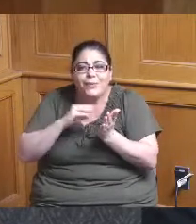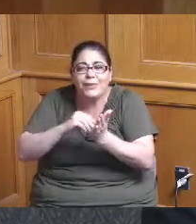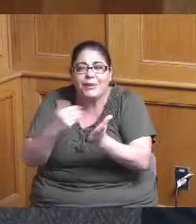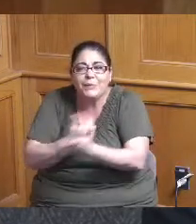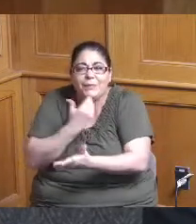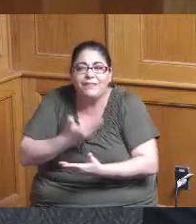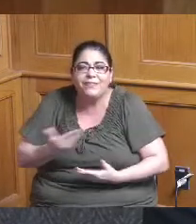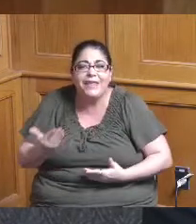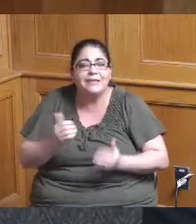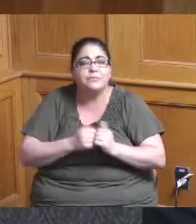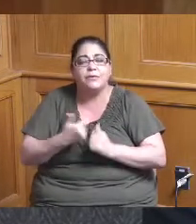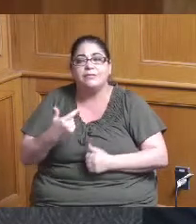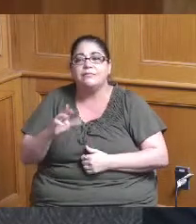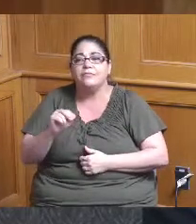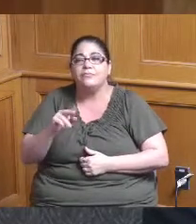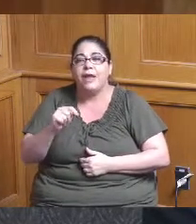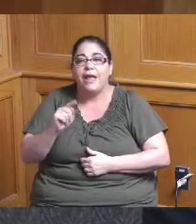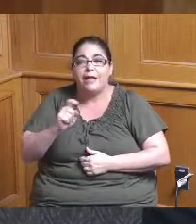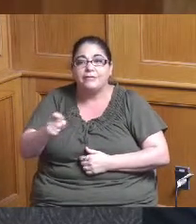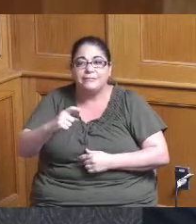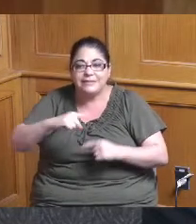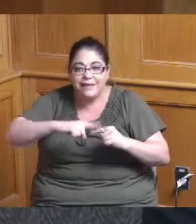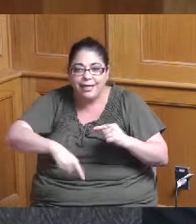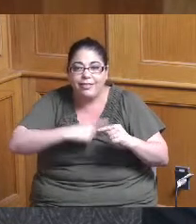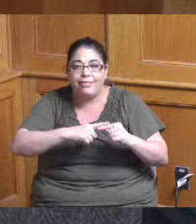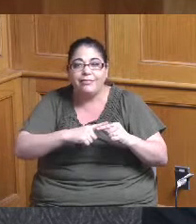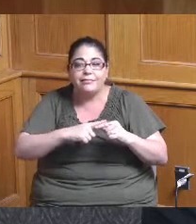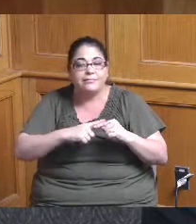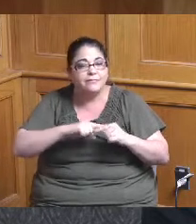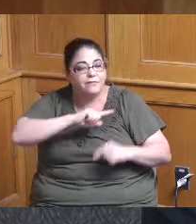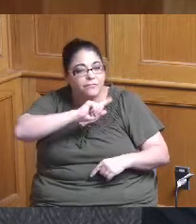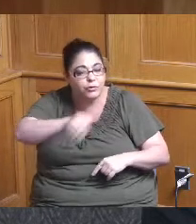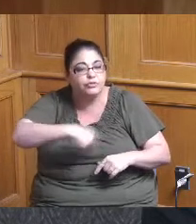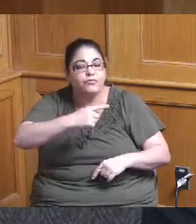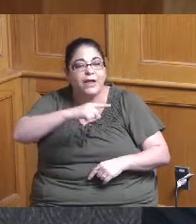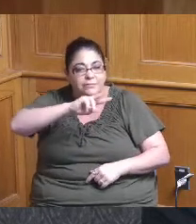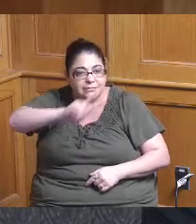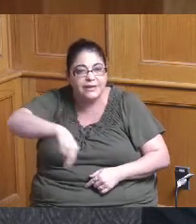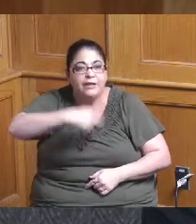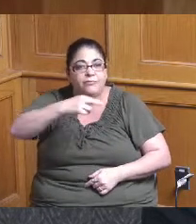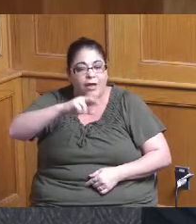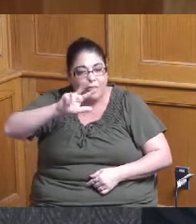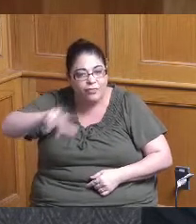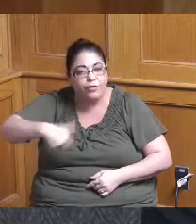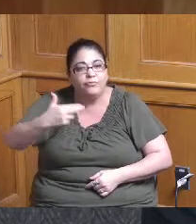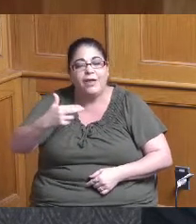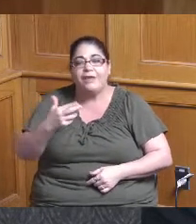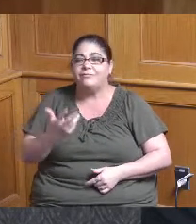do these grants and these grant cycles so it's just going to continue to be built on what you